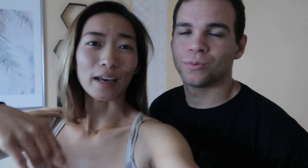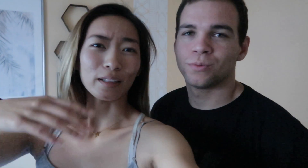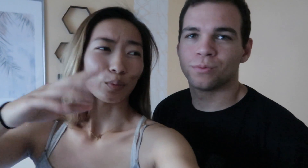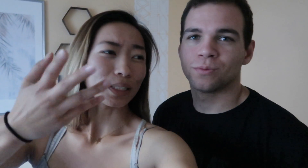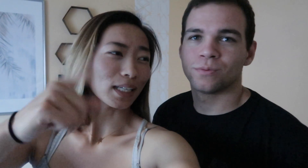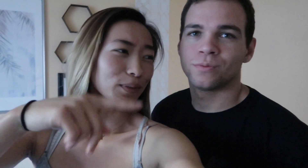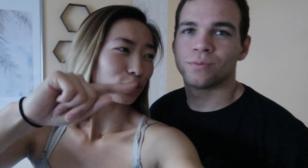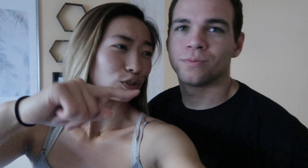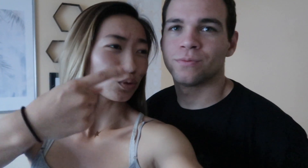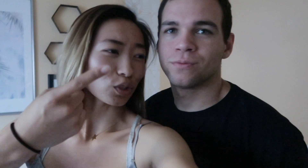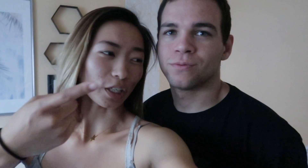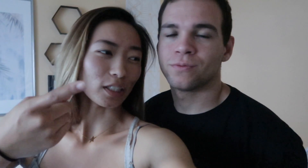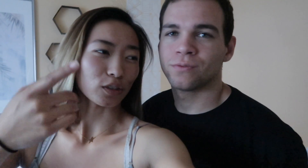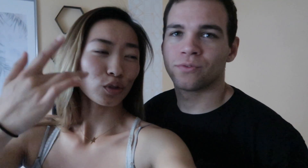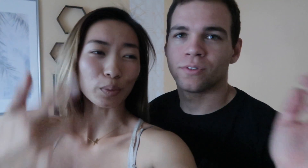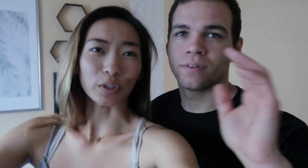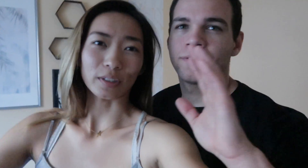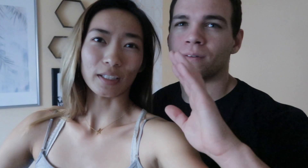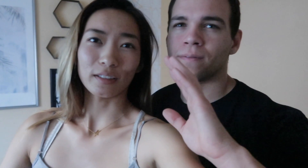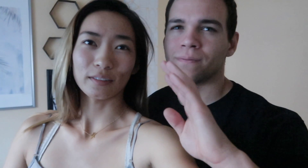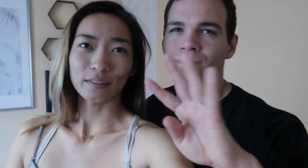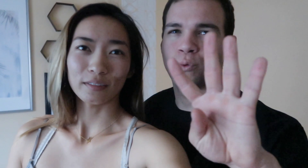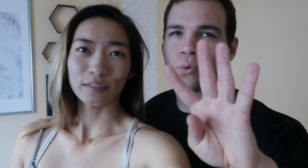Yeah, and what time did you start? You started super early